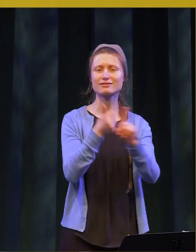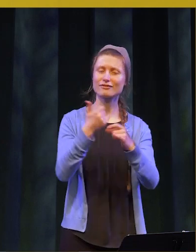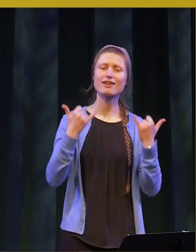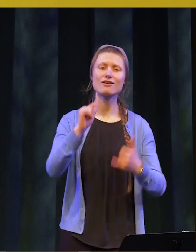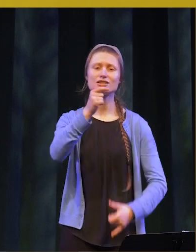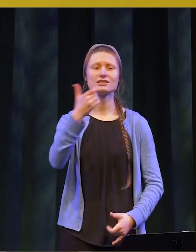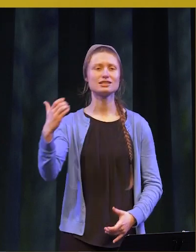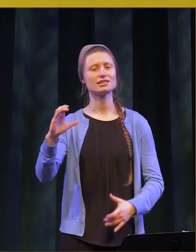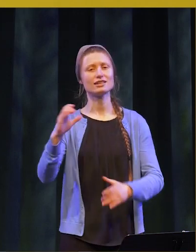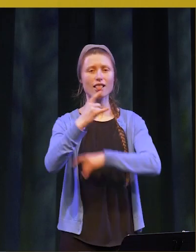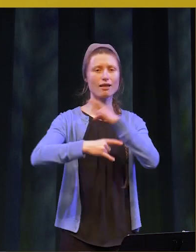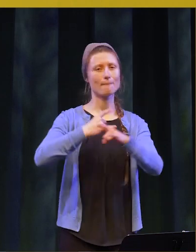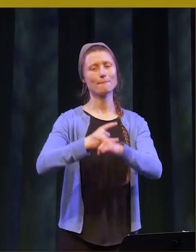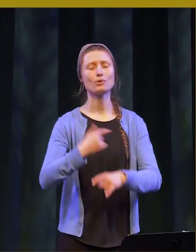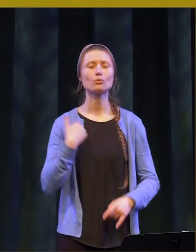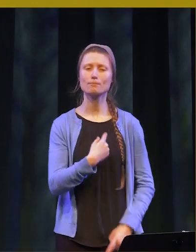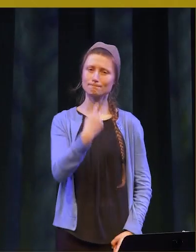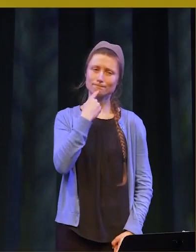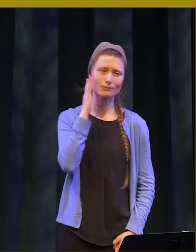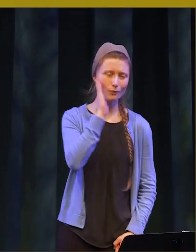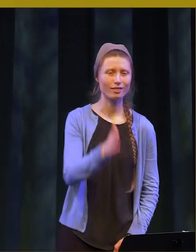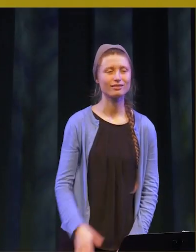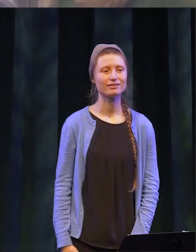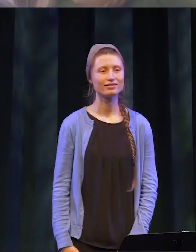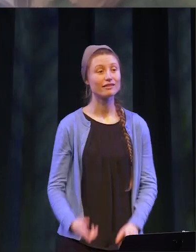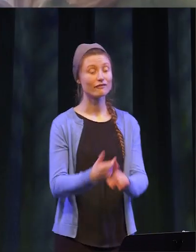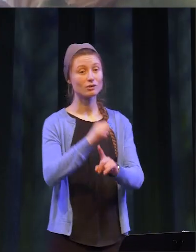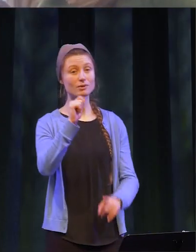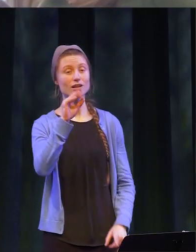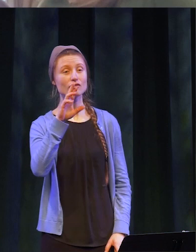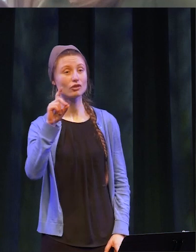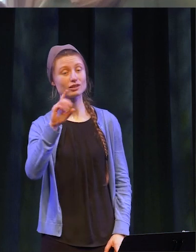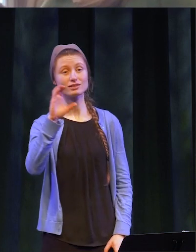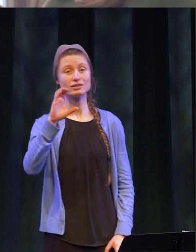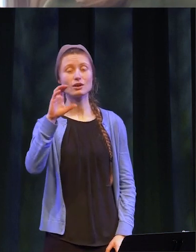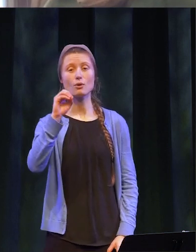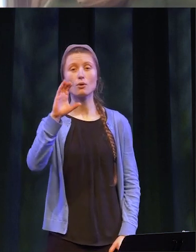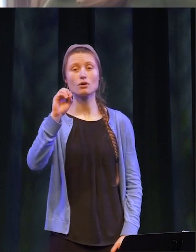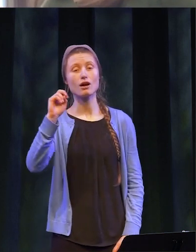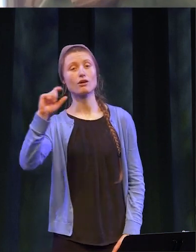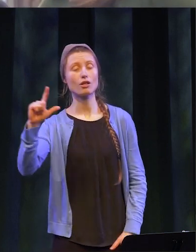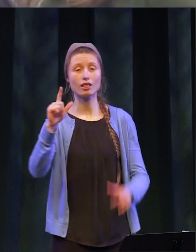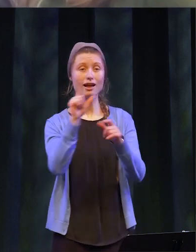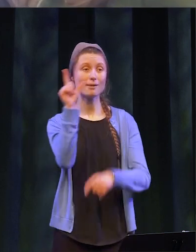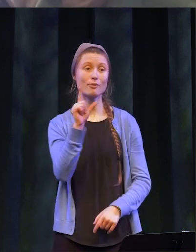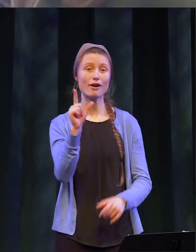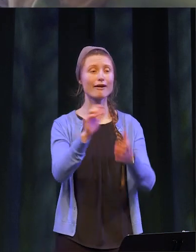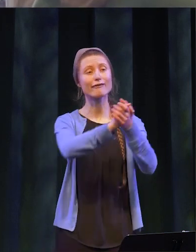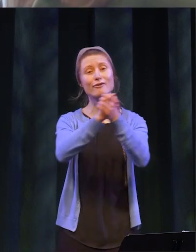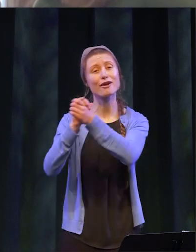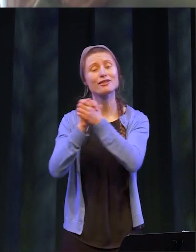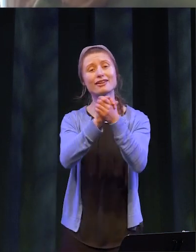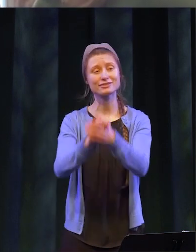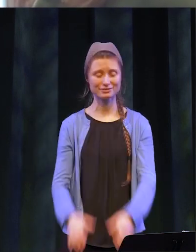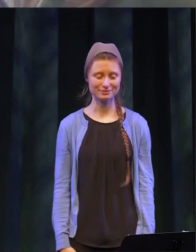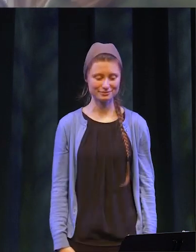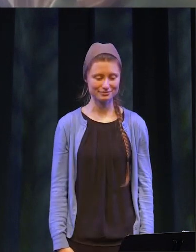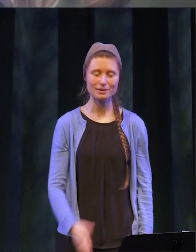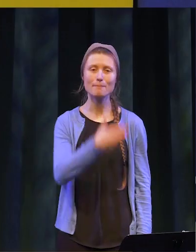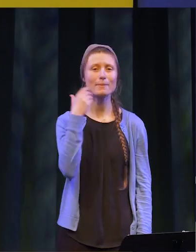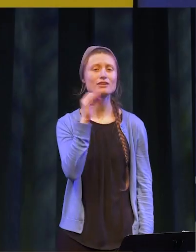now a GCC alum! We will miss you! From the Alfred C. O’Connell Library, Congratulations!